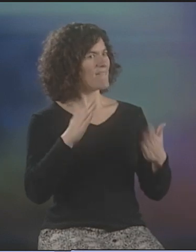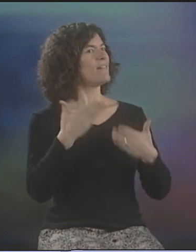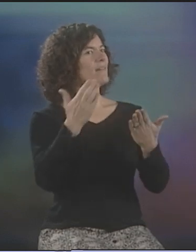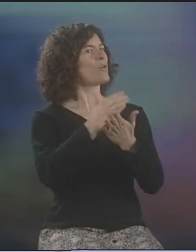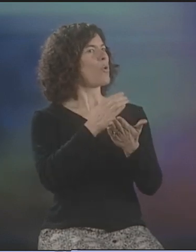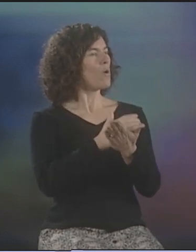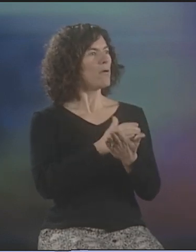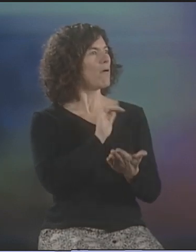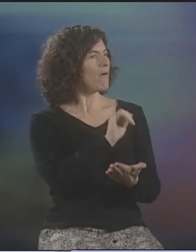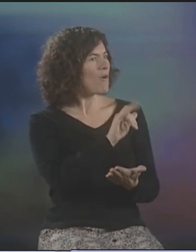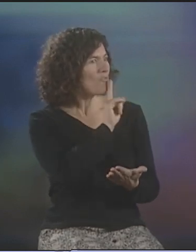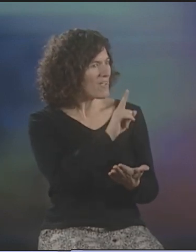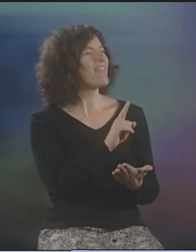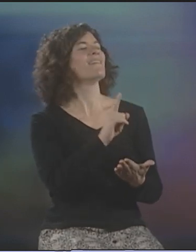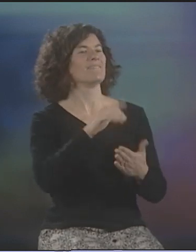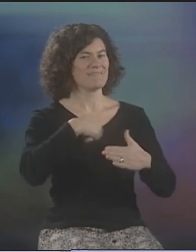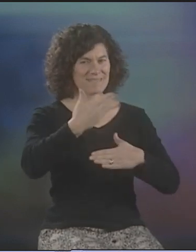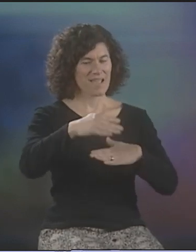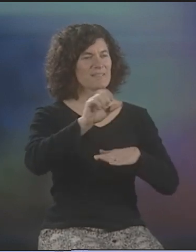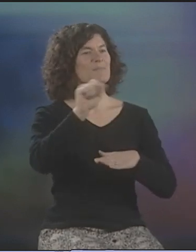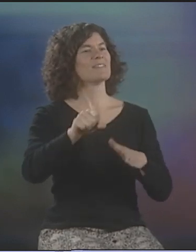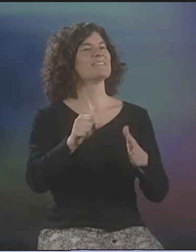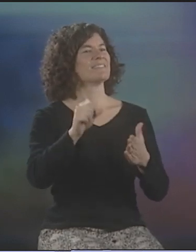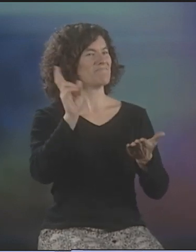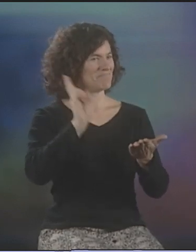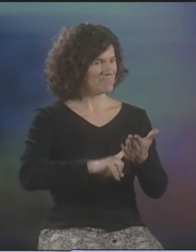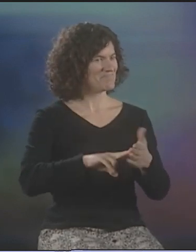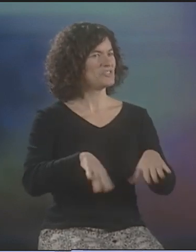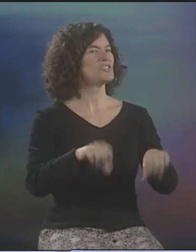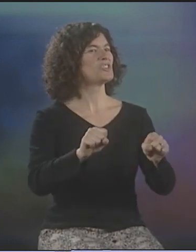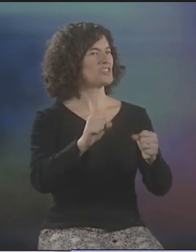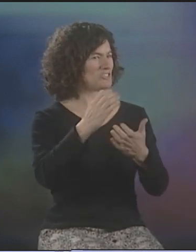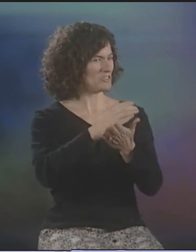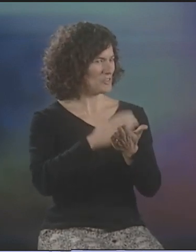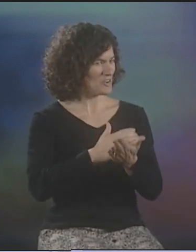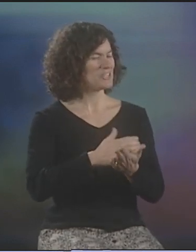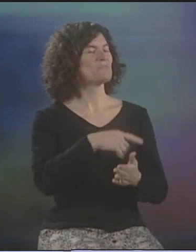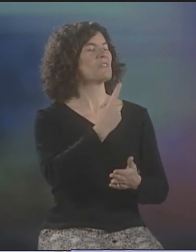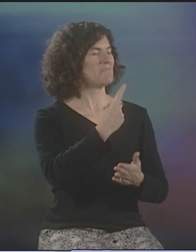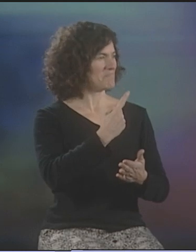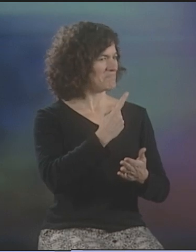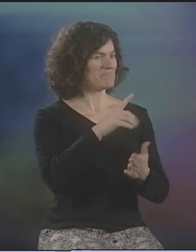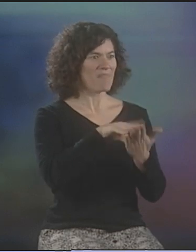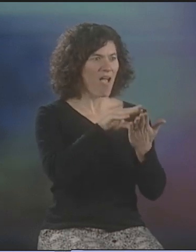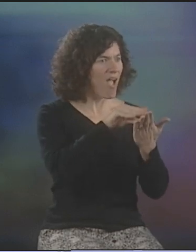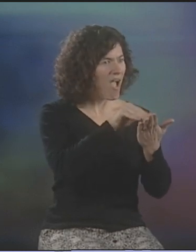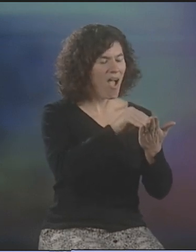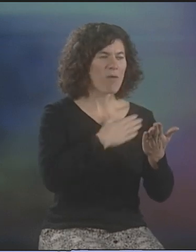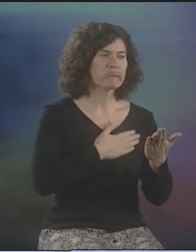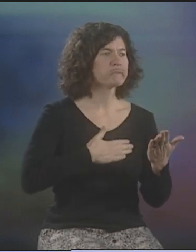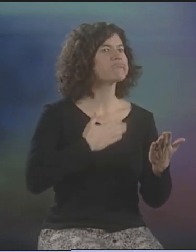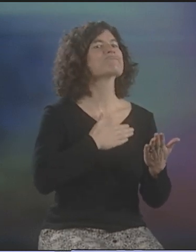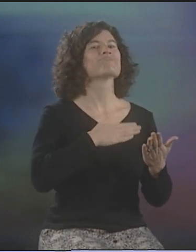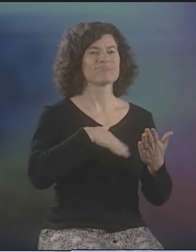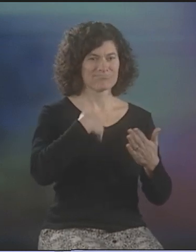WHERE YOU CAN TAKE SIGN LANGUAGE." SO, THE VERY NEXT SEMESTER, I DID ENROLL IN A COURSE, AND I STARTED LEARNING IT, FELL IN LOVE WITH IT,